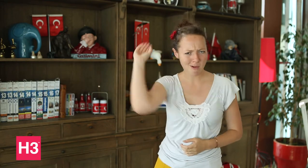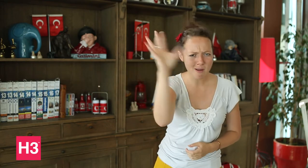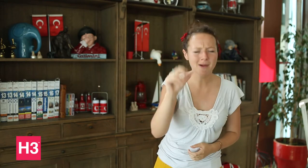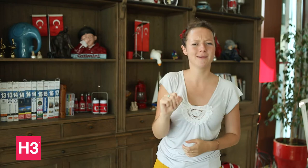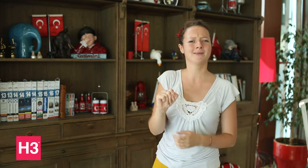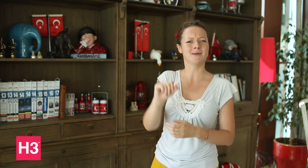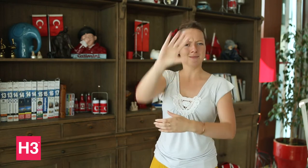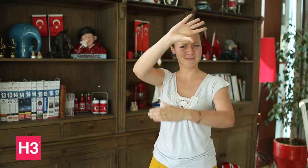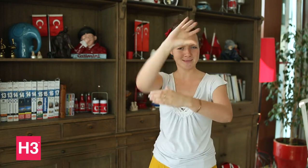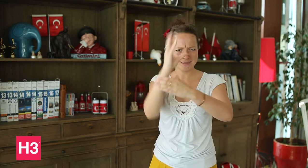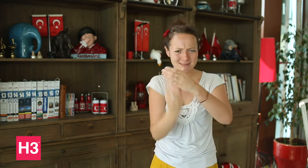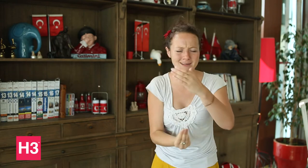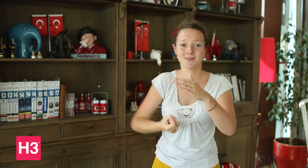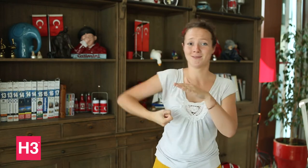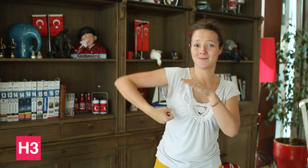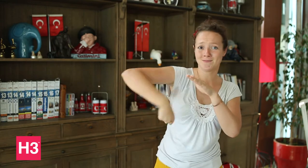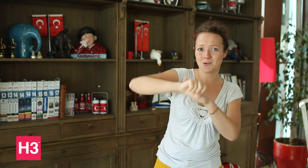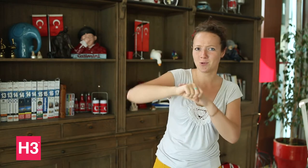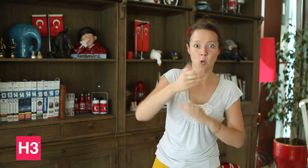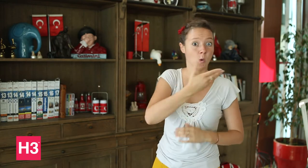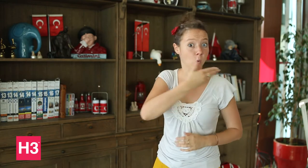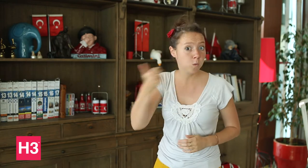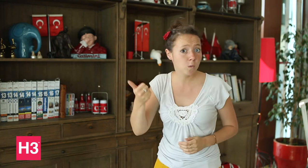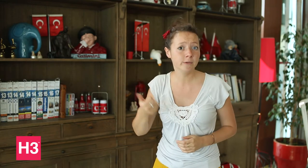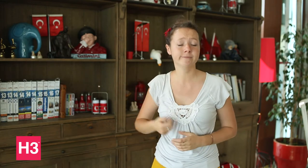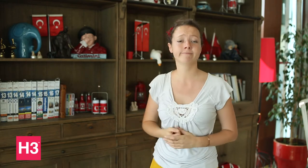no basketball, futball, or handball this year.